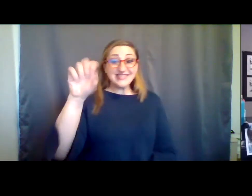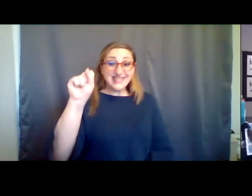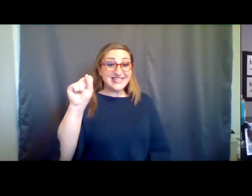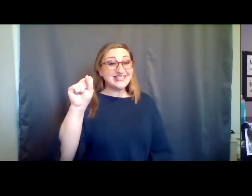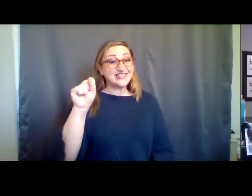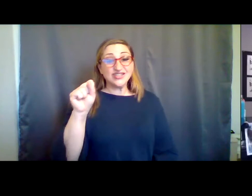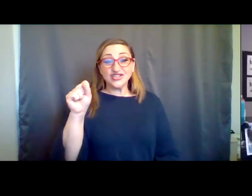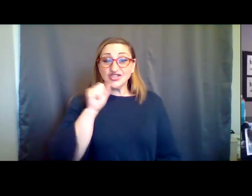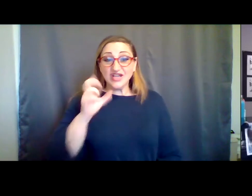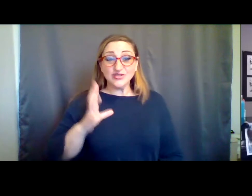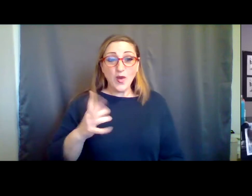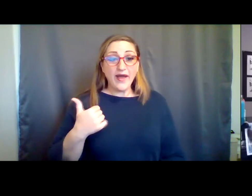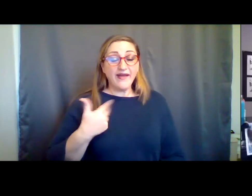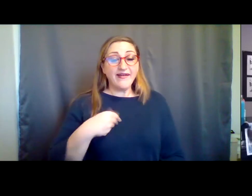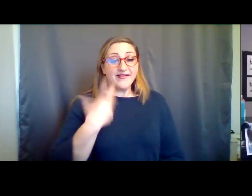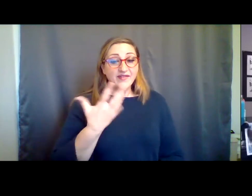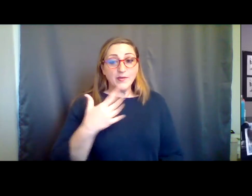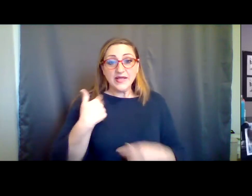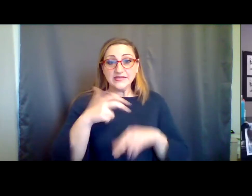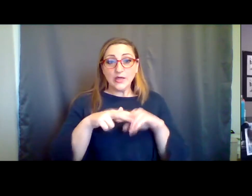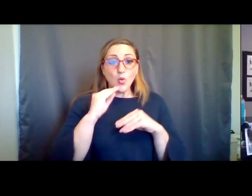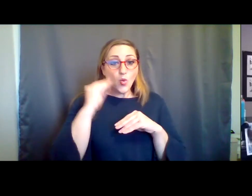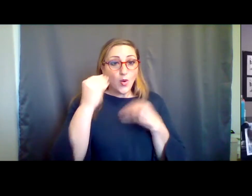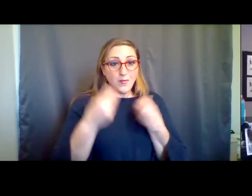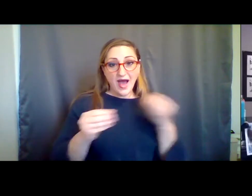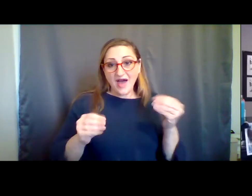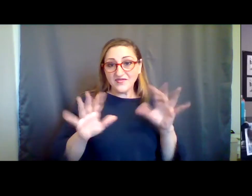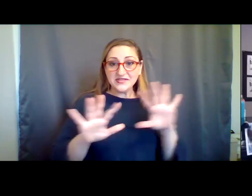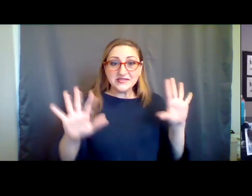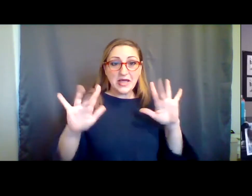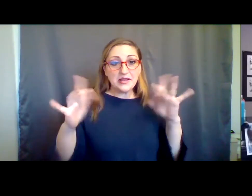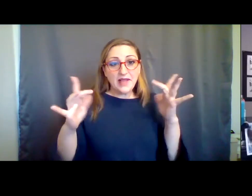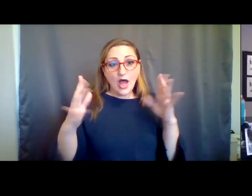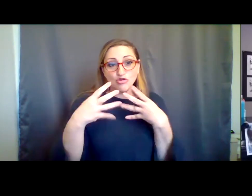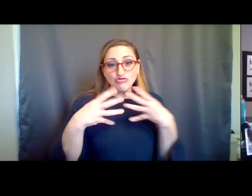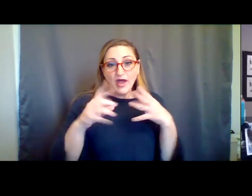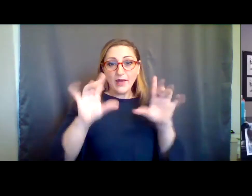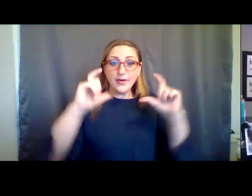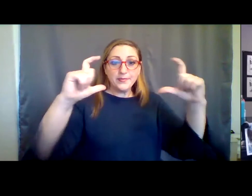a cisgendered, white female sitting in a home office that is sort of light gray with a bunch of pictures